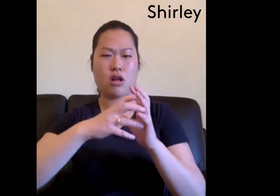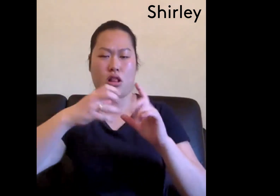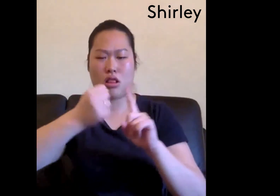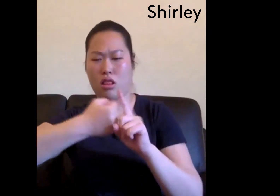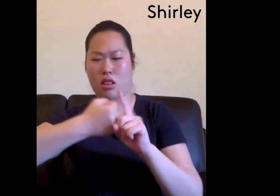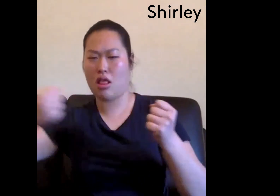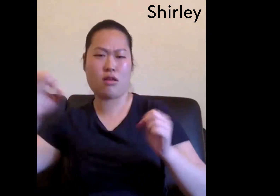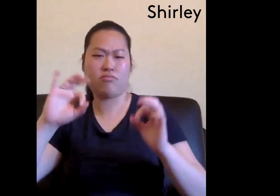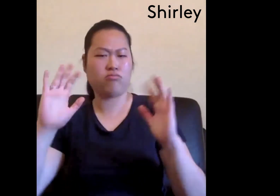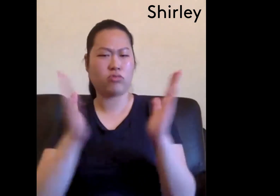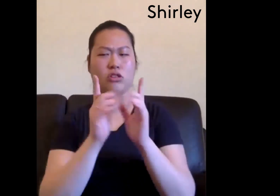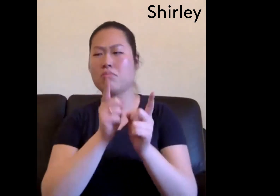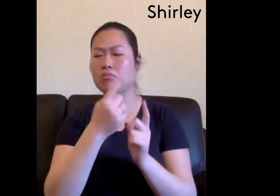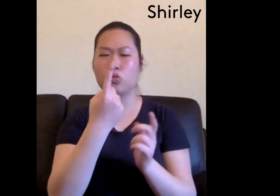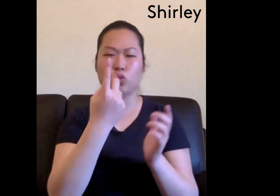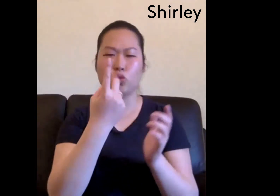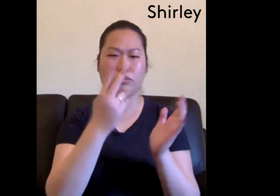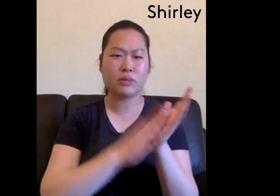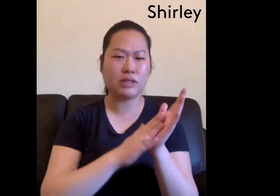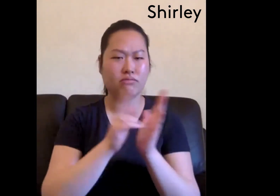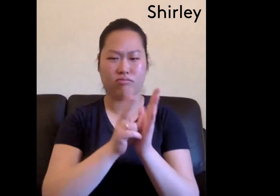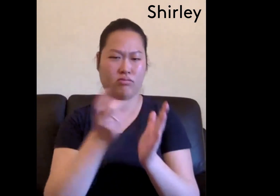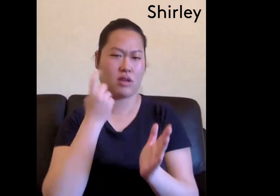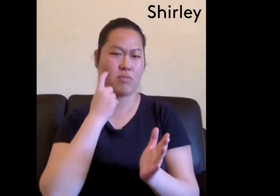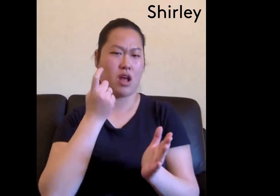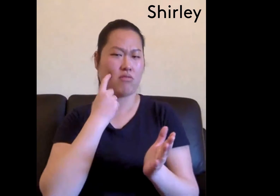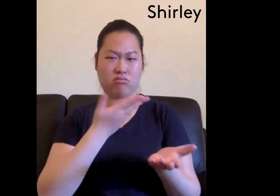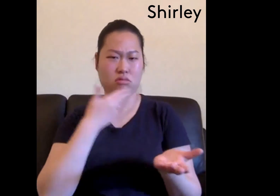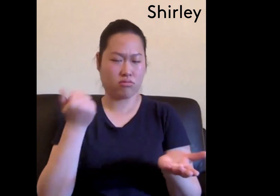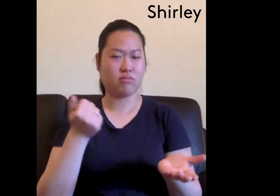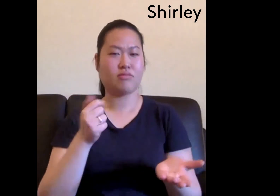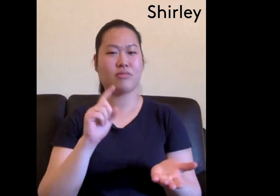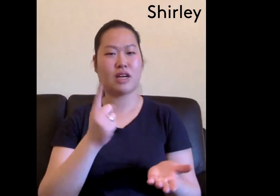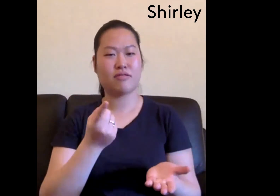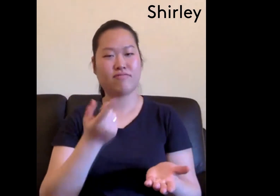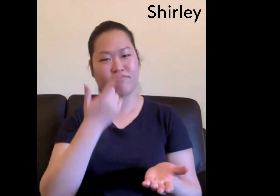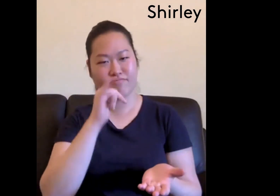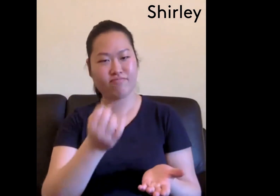watch short videos, um Usually about a minute or two long